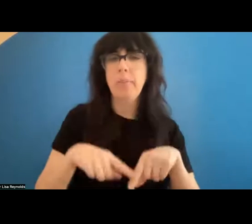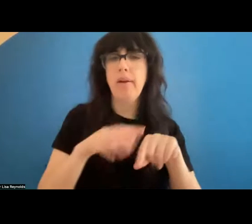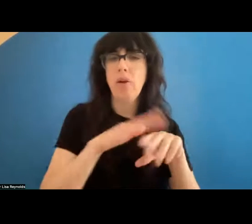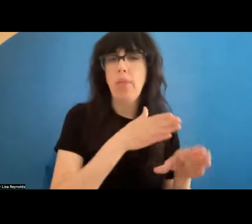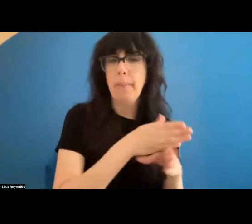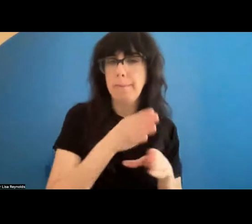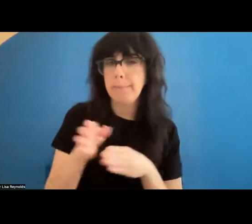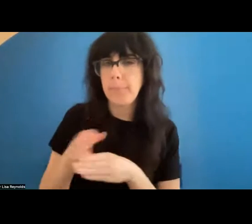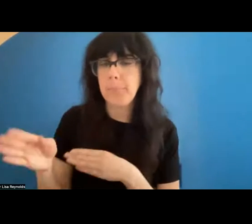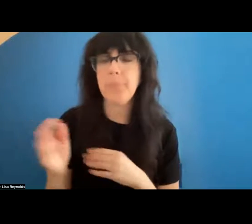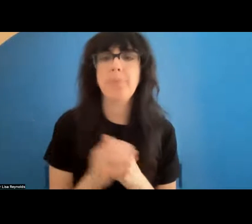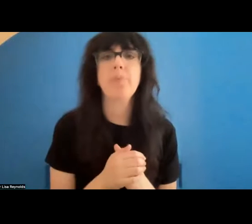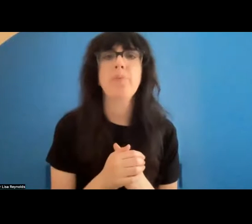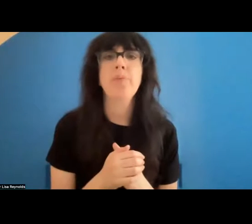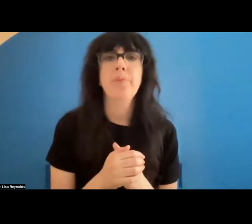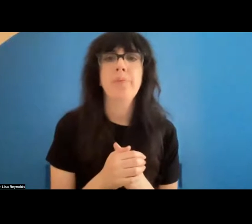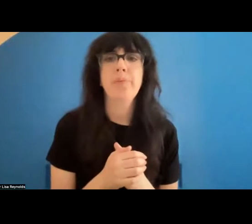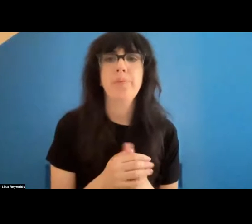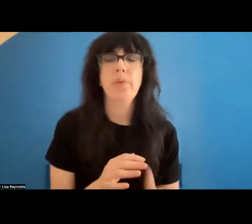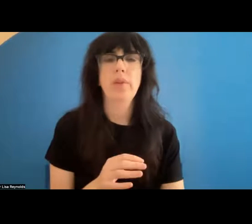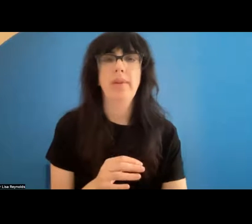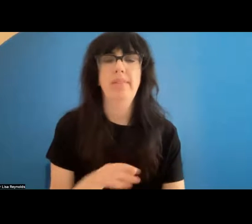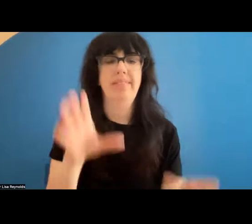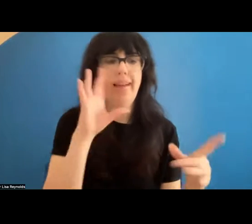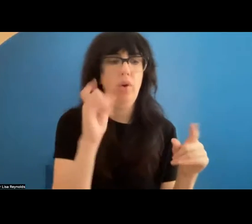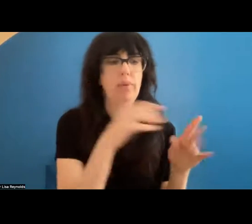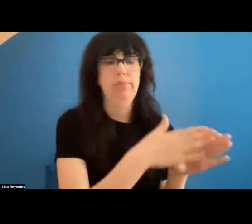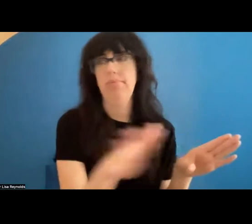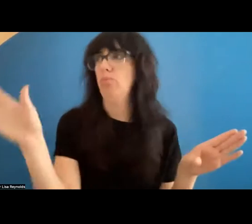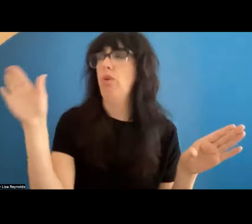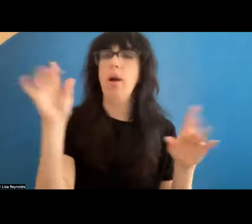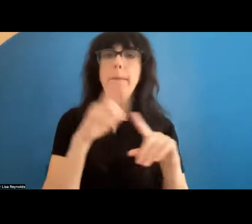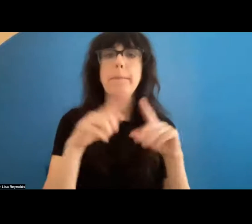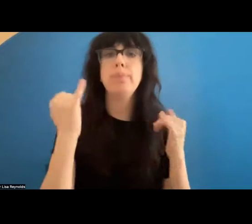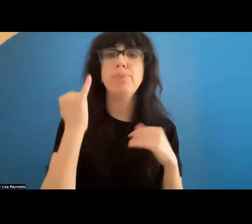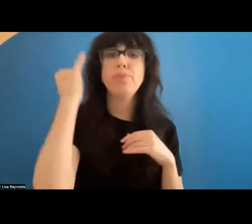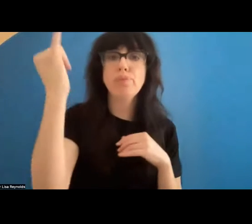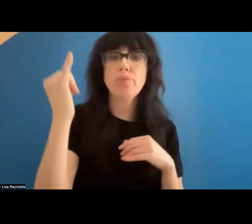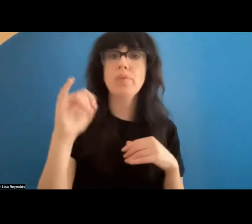. Finally, I'm just sort of covering a wide ground, this idea of interdisciplinary work, how